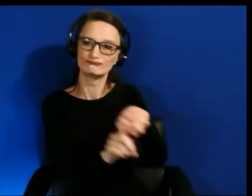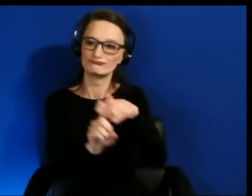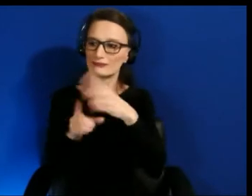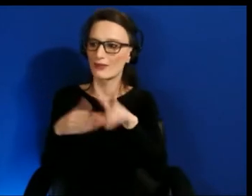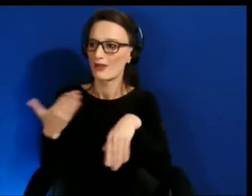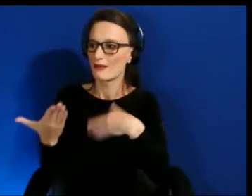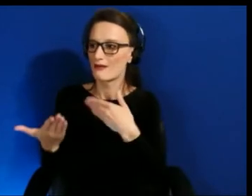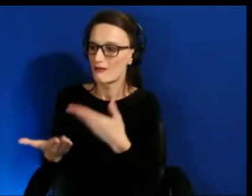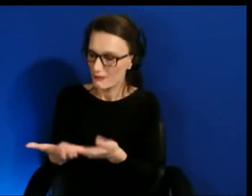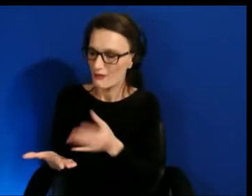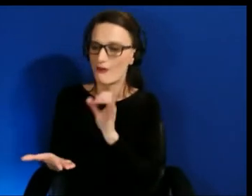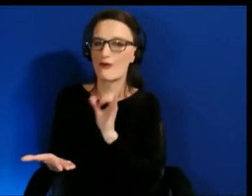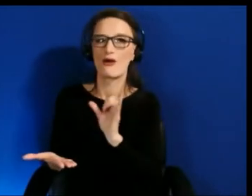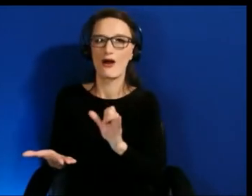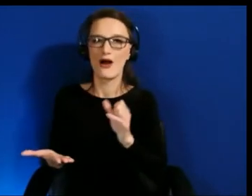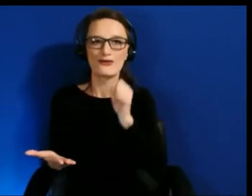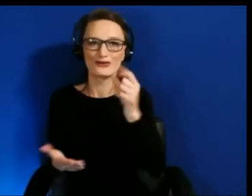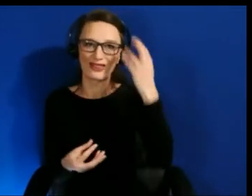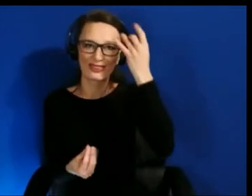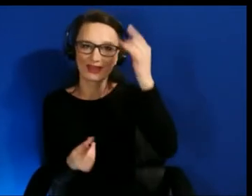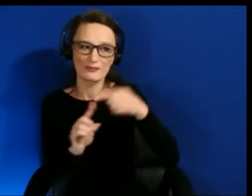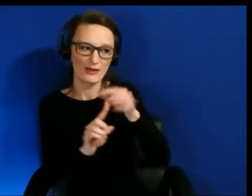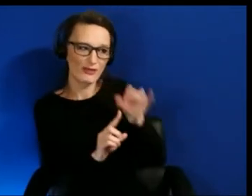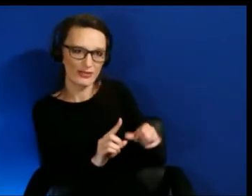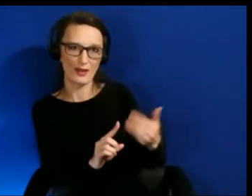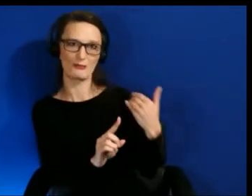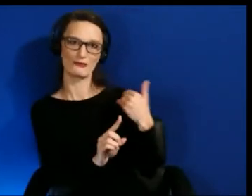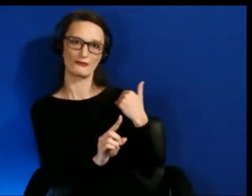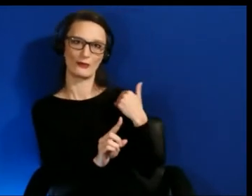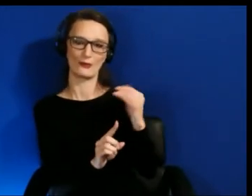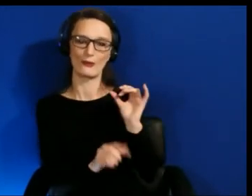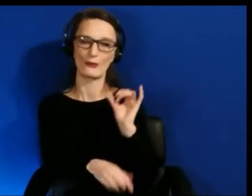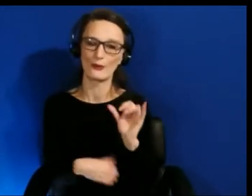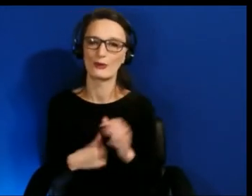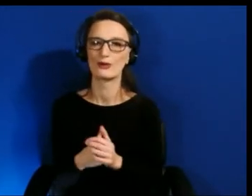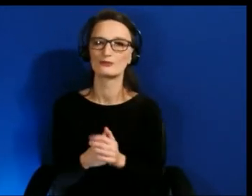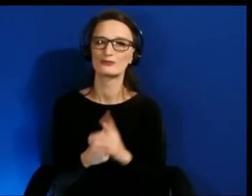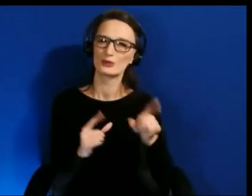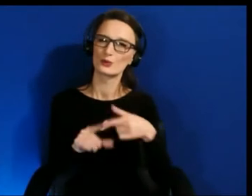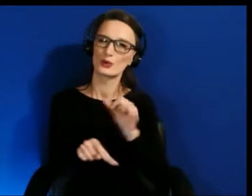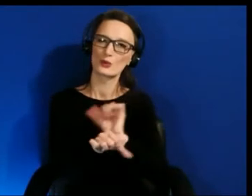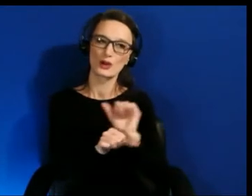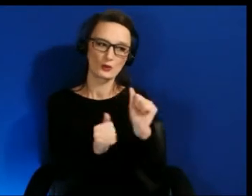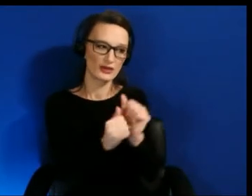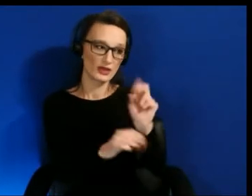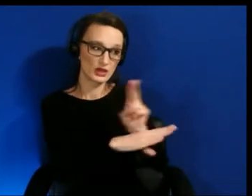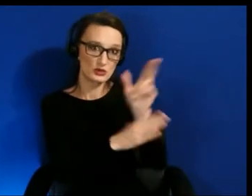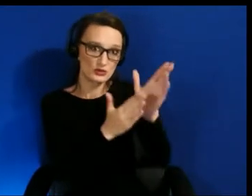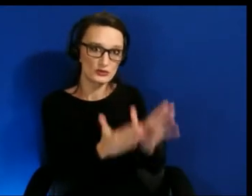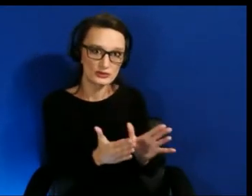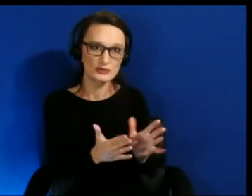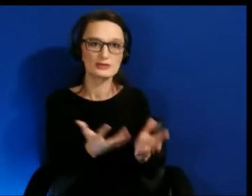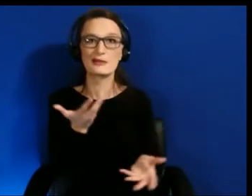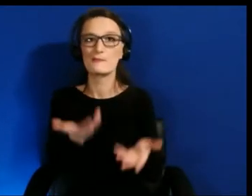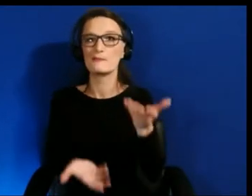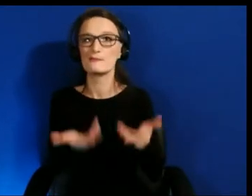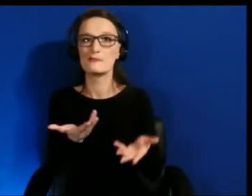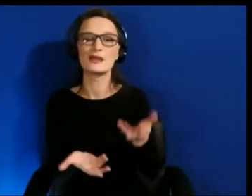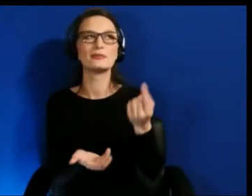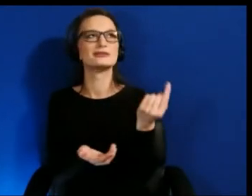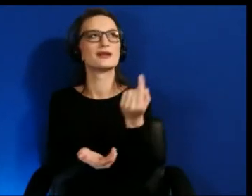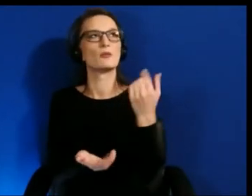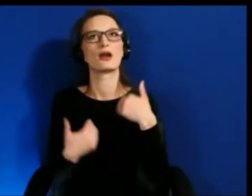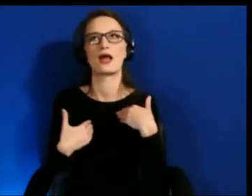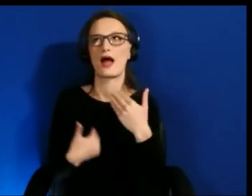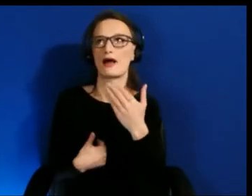As I've said before, like with deaf users, you're looking at people who may have very strong visual acuity, visual perception,